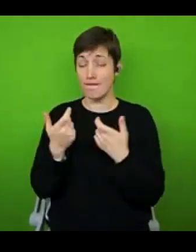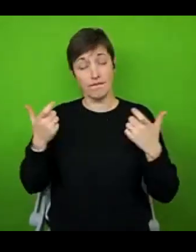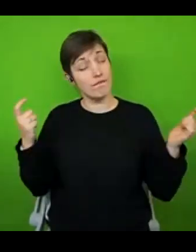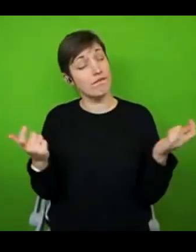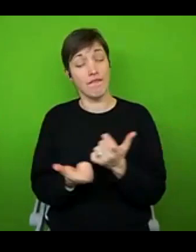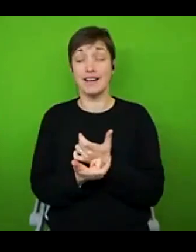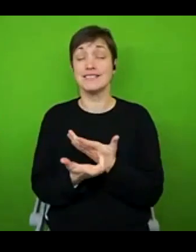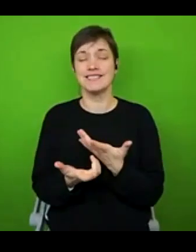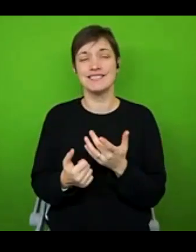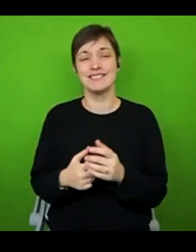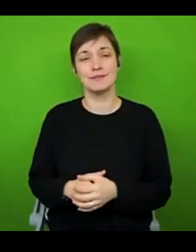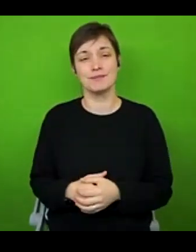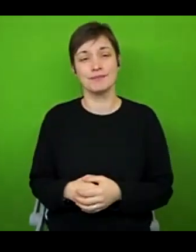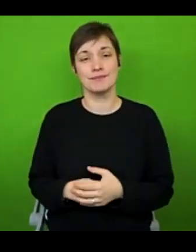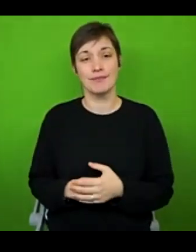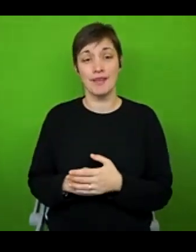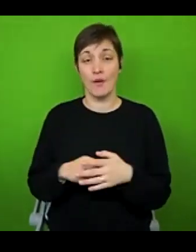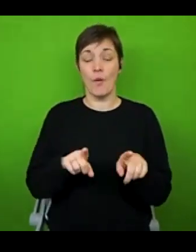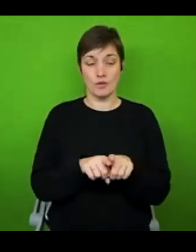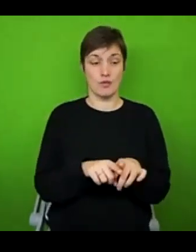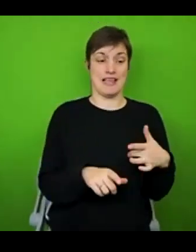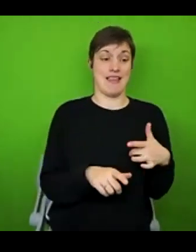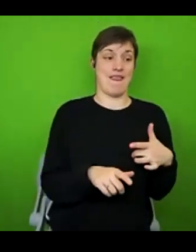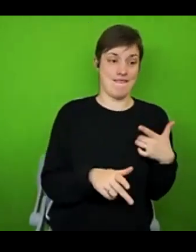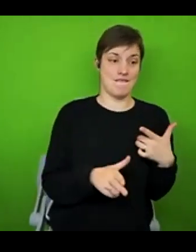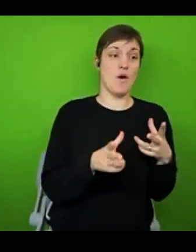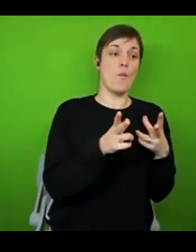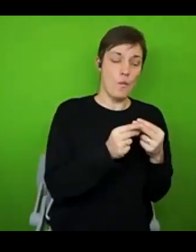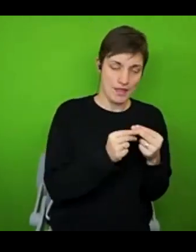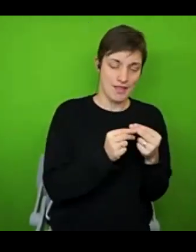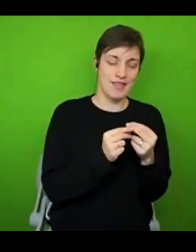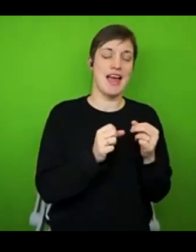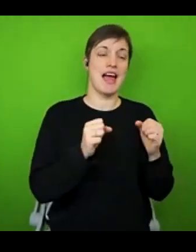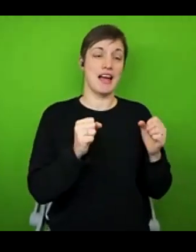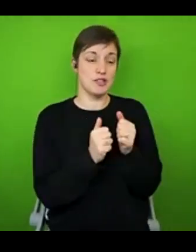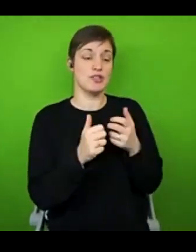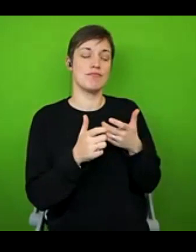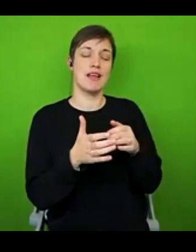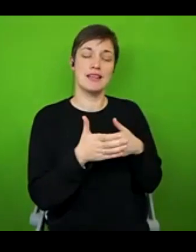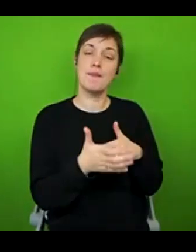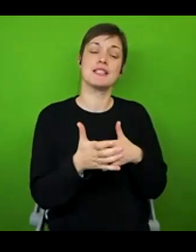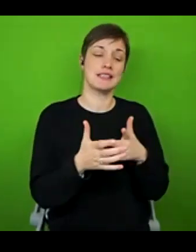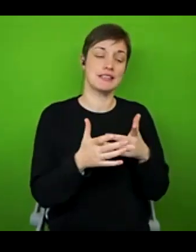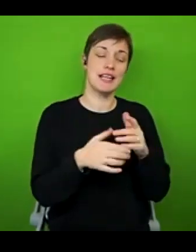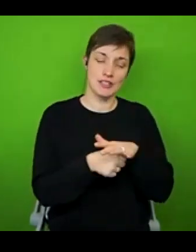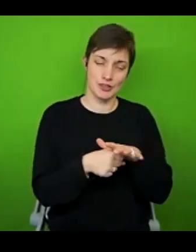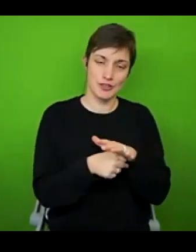have been possible alongside living with my energy limiting condition. It has truly changed my life. And I wish